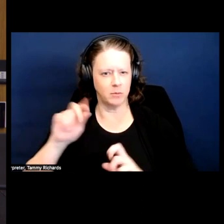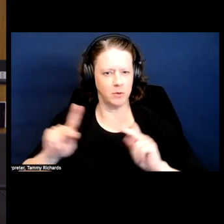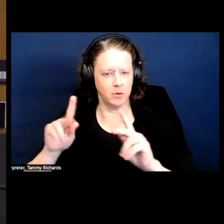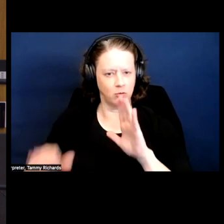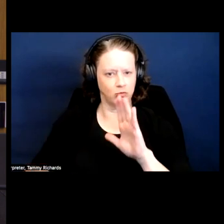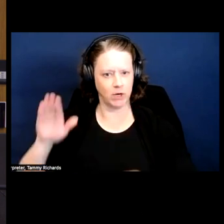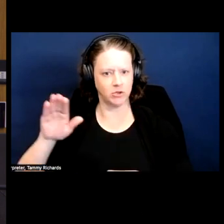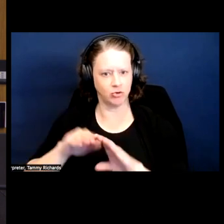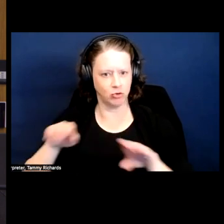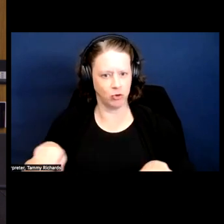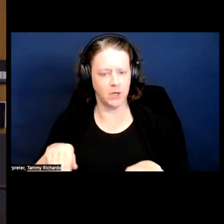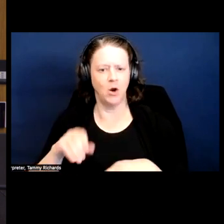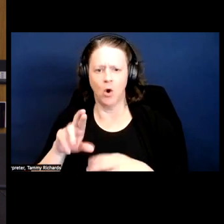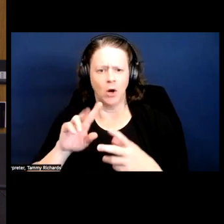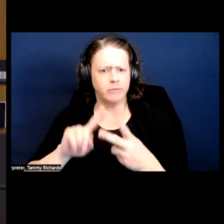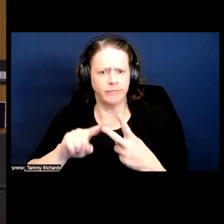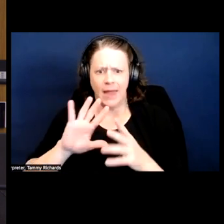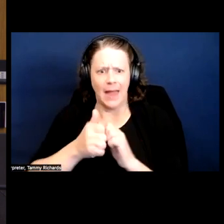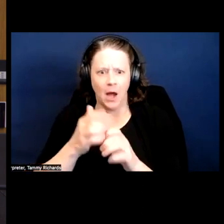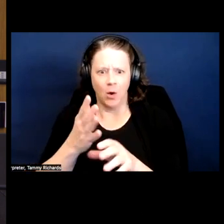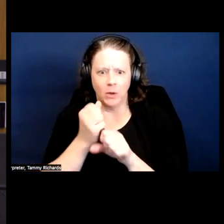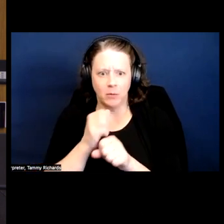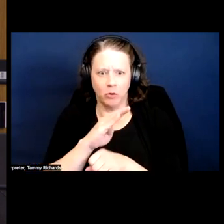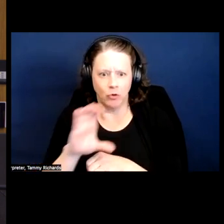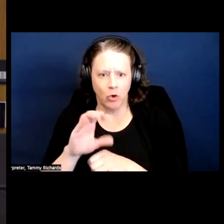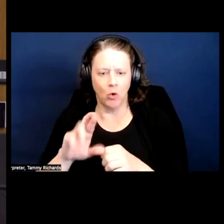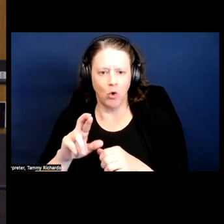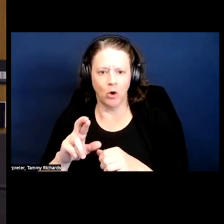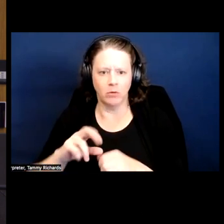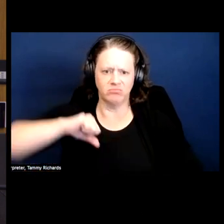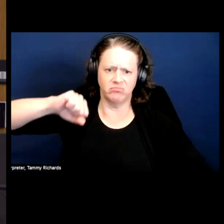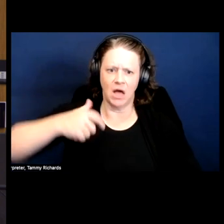to being able to get birth control or resist being forced on birth control, right.